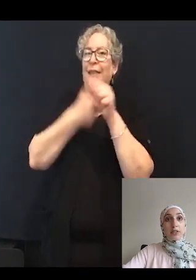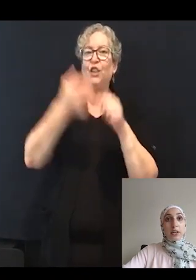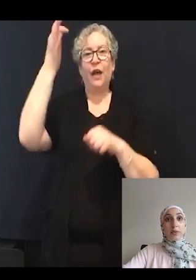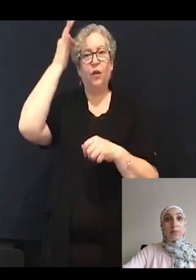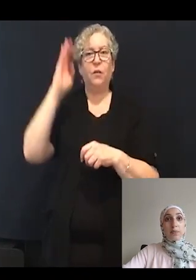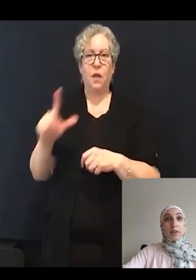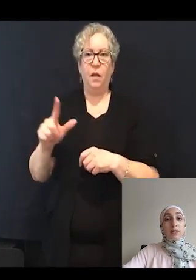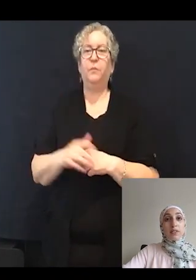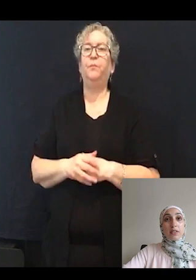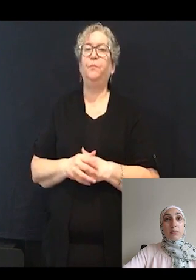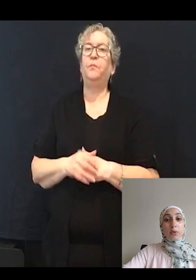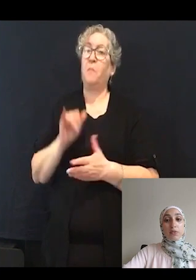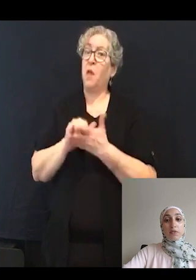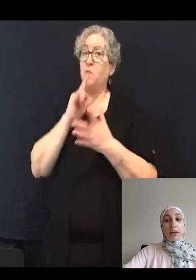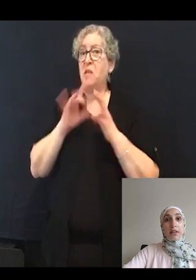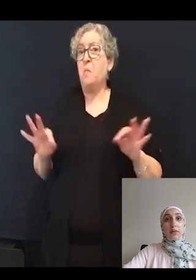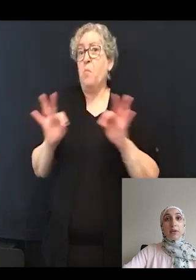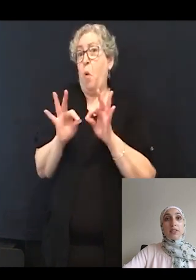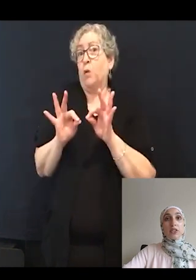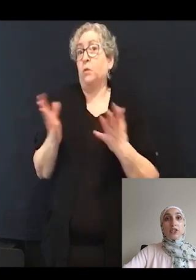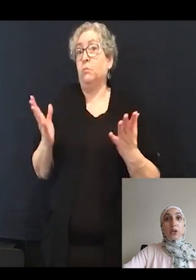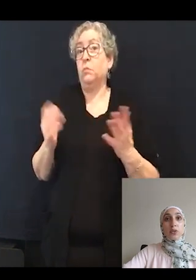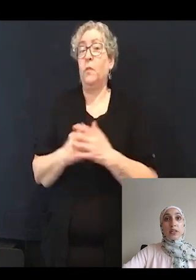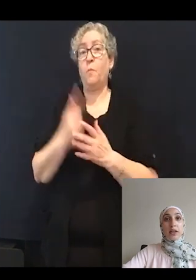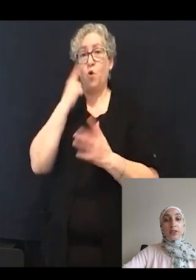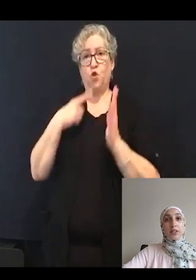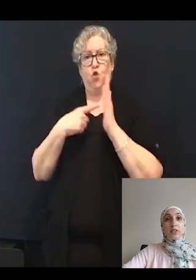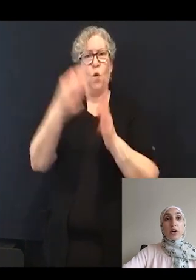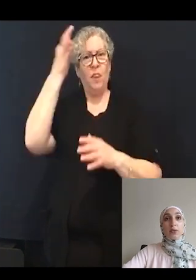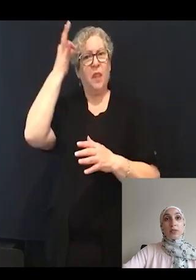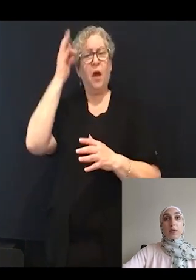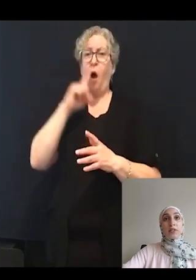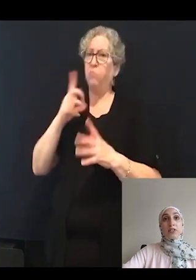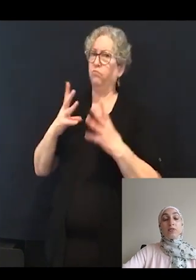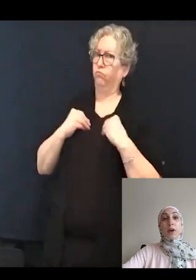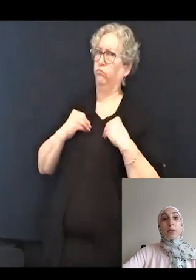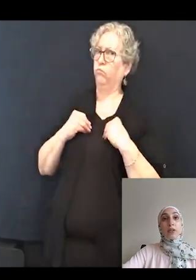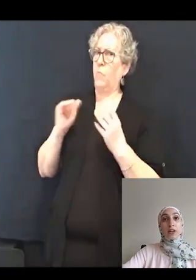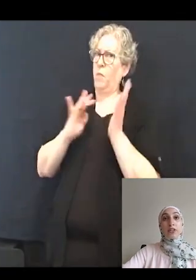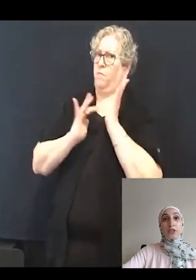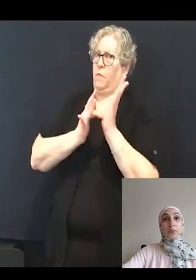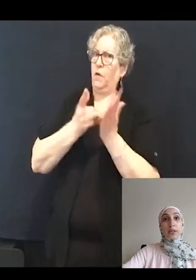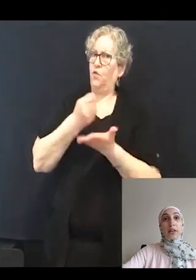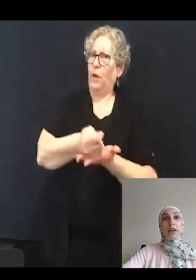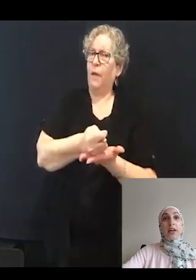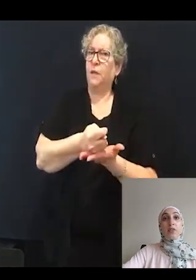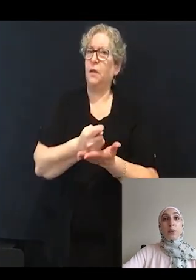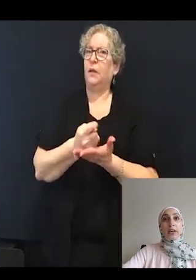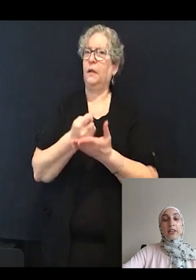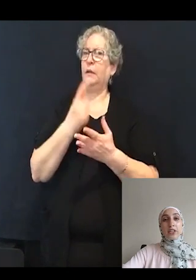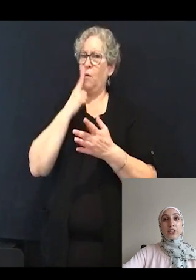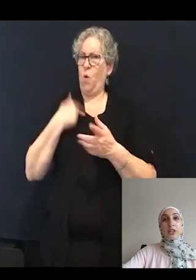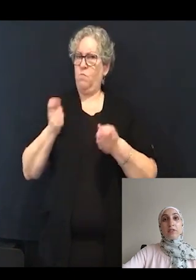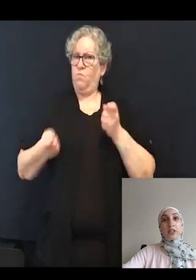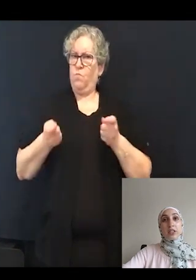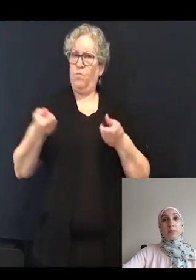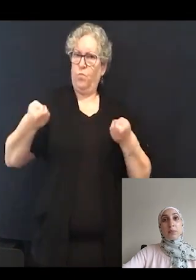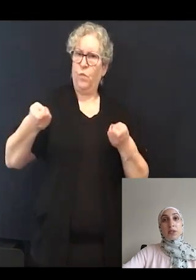This is an important finding because it shows that the hair cells are responding to pharmacologic treatment in the regulation of CTBP2, which